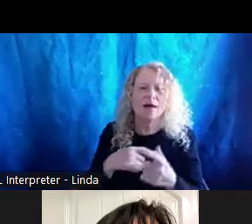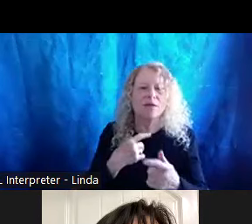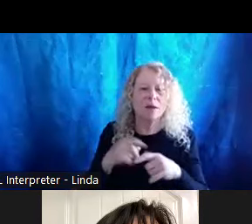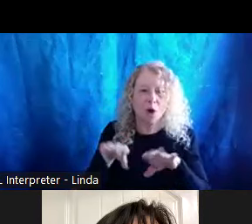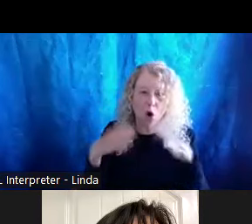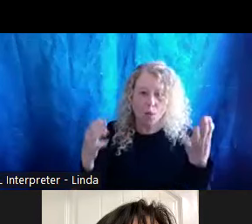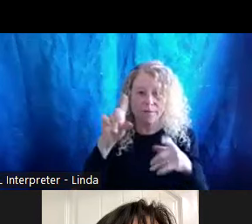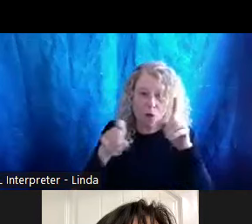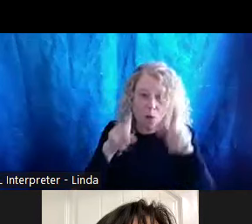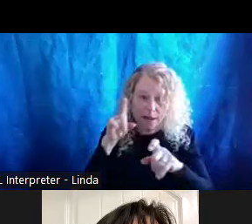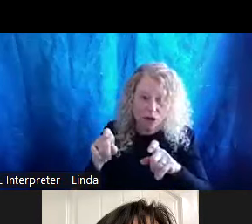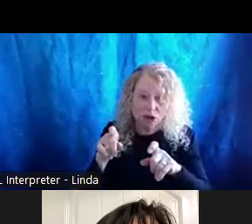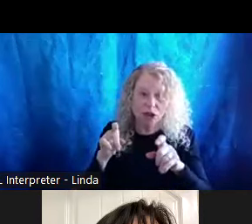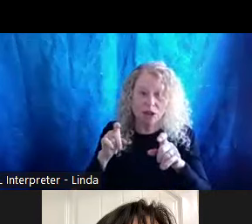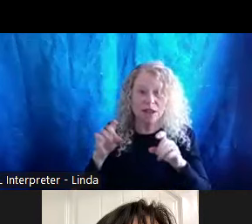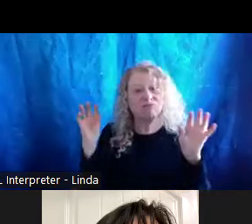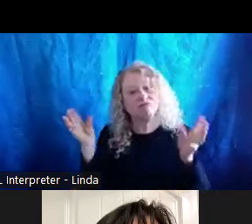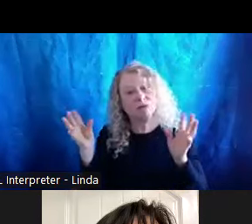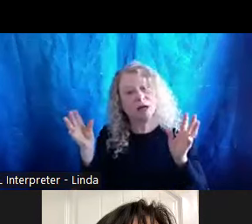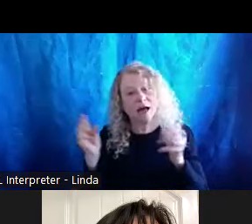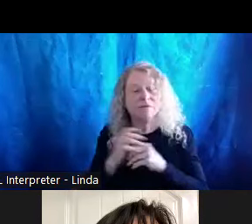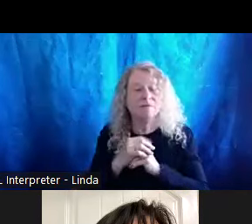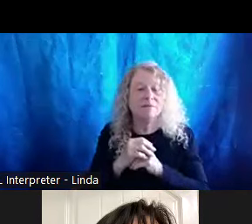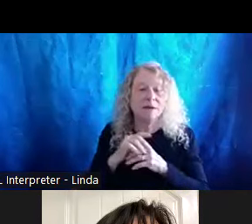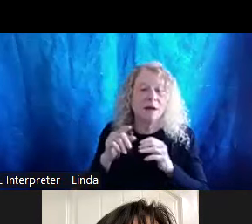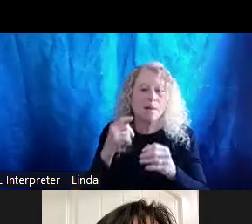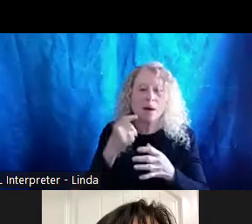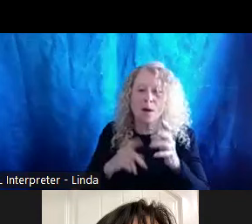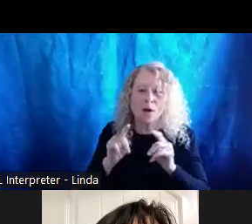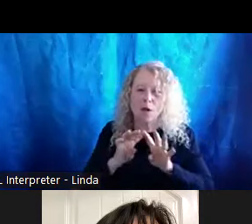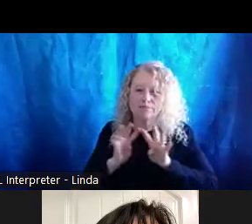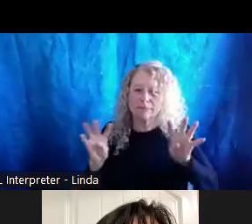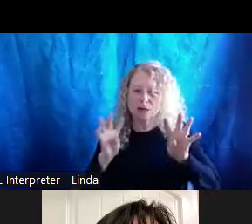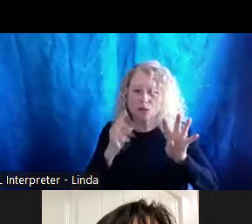to what all the panelists have to say. So there is not just one way to